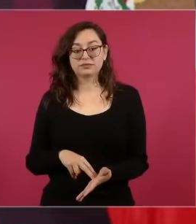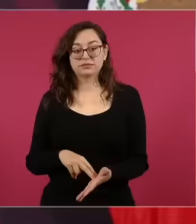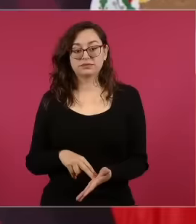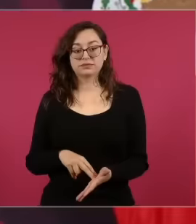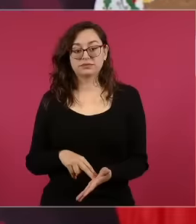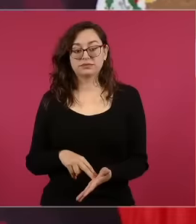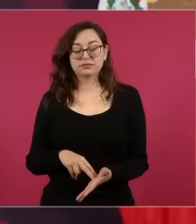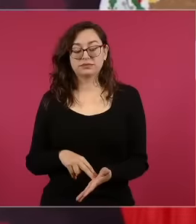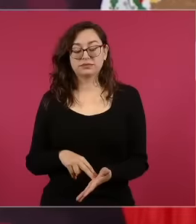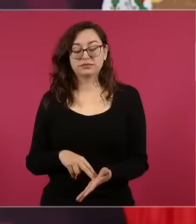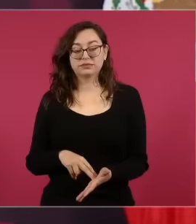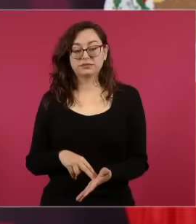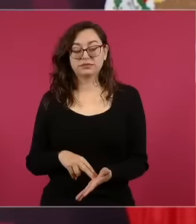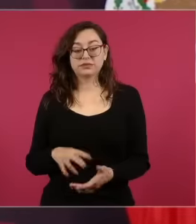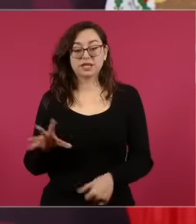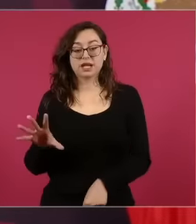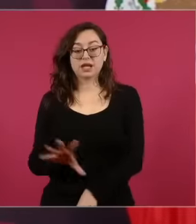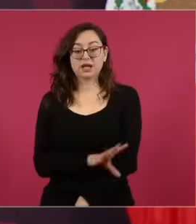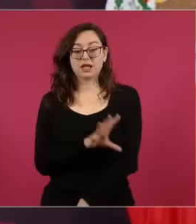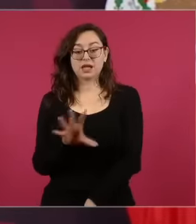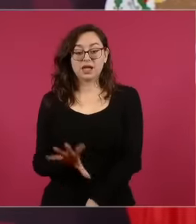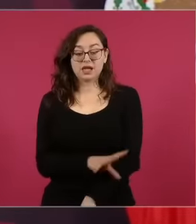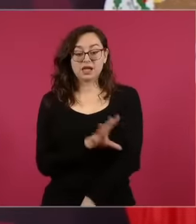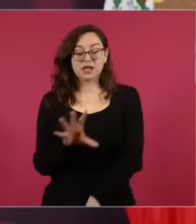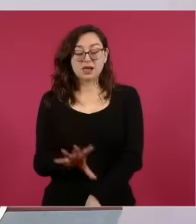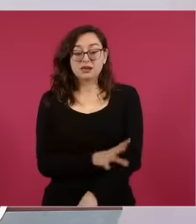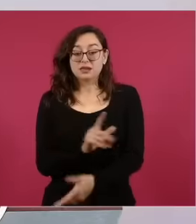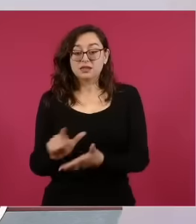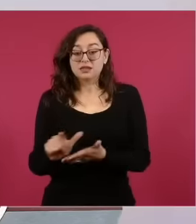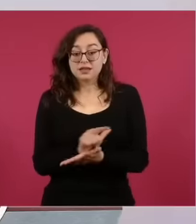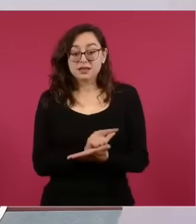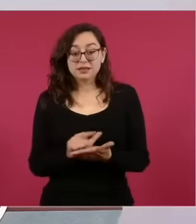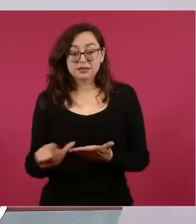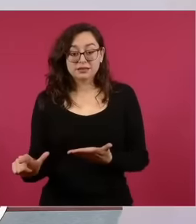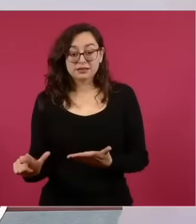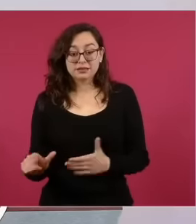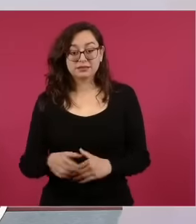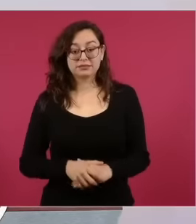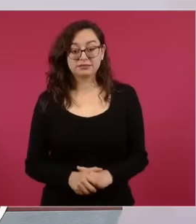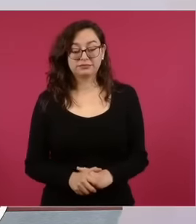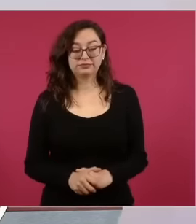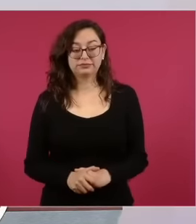renewable energy engineering